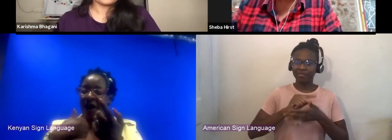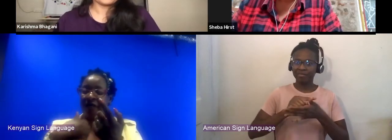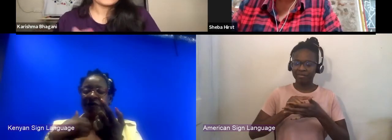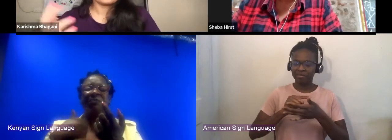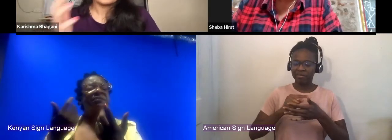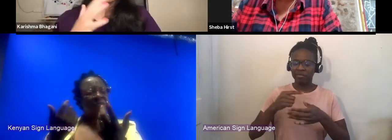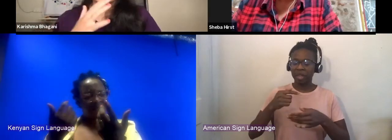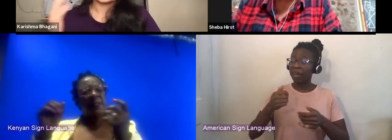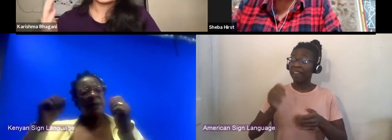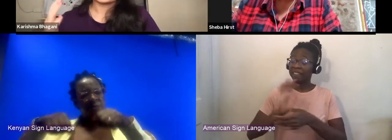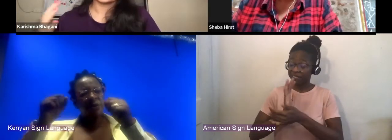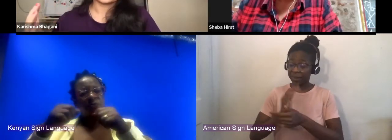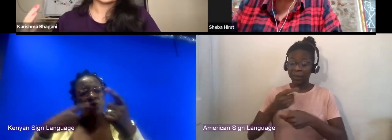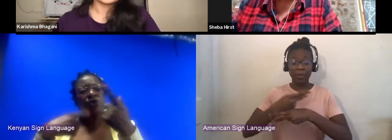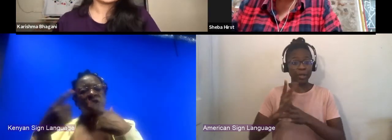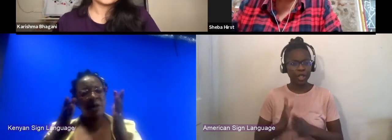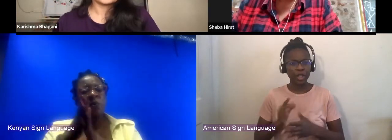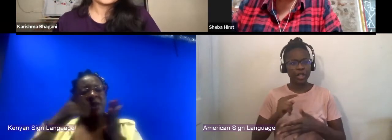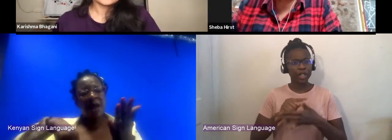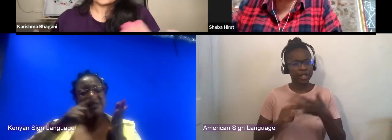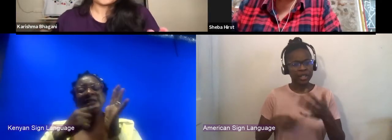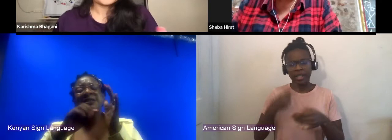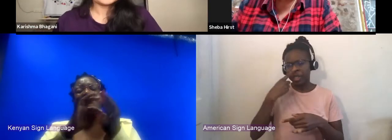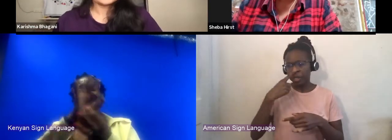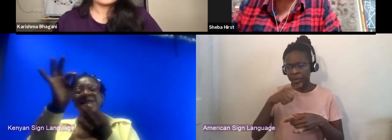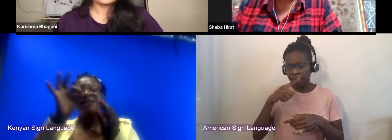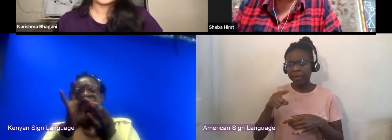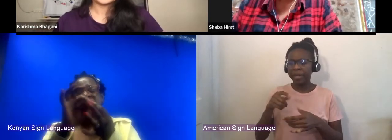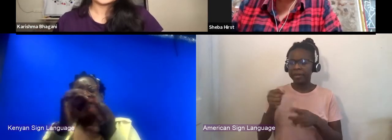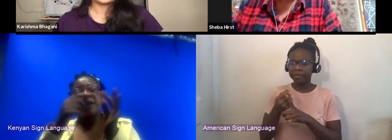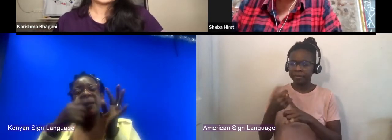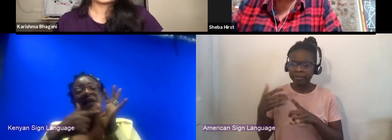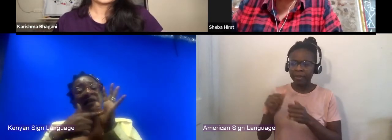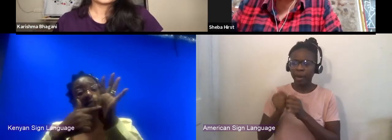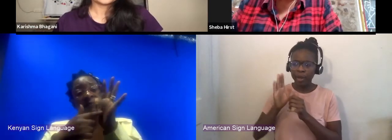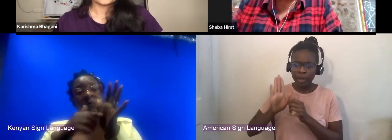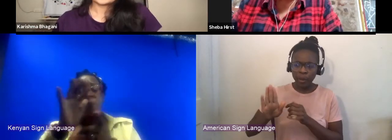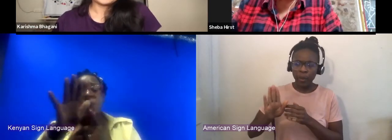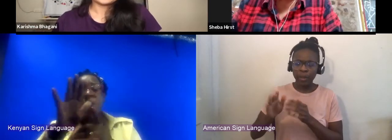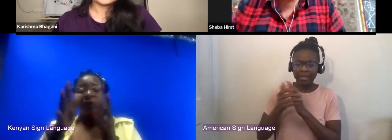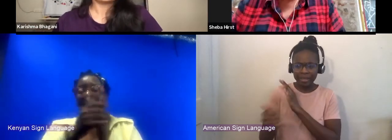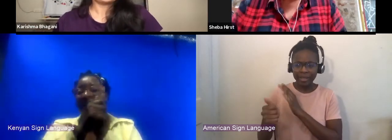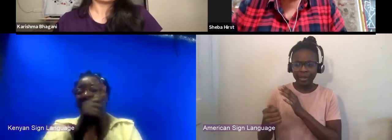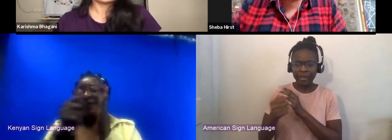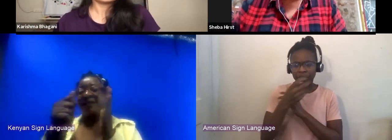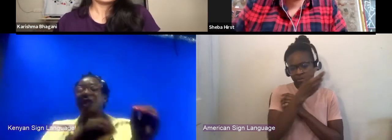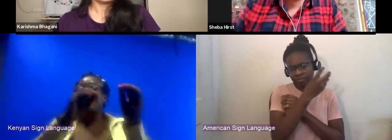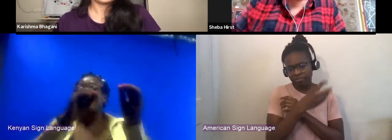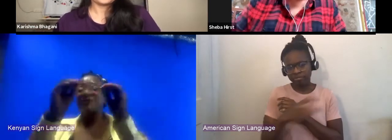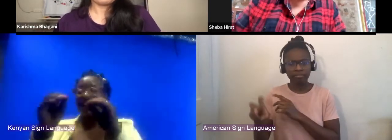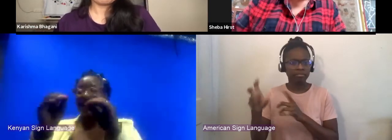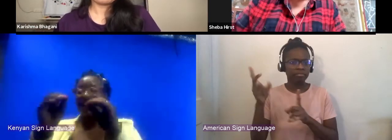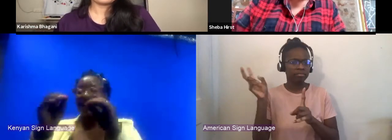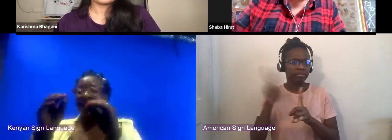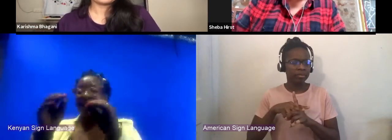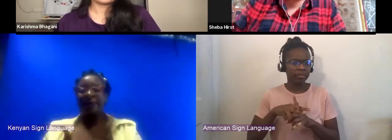of how those skills were transferred in your personal life? Well, I can say I think that I would say